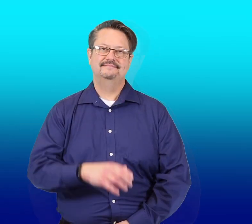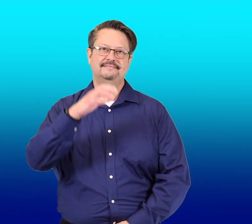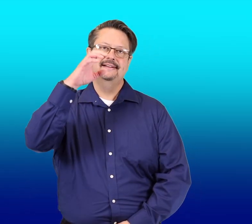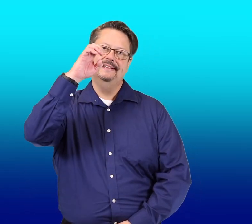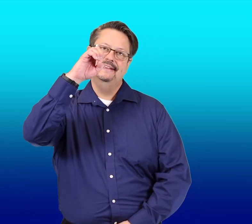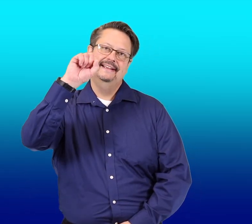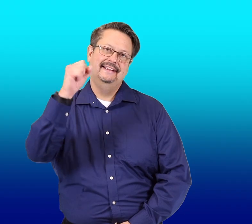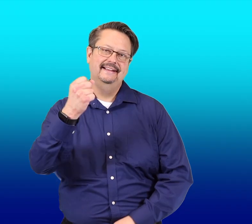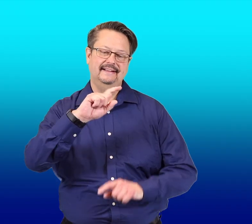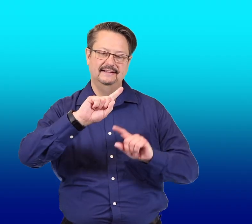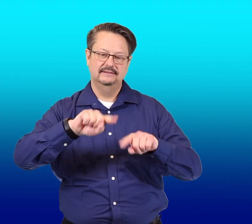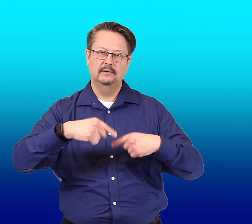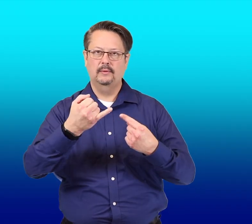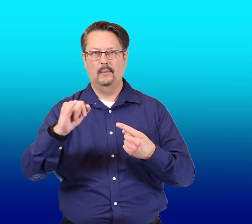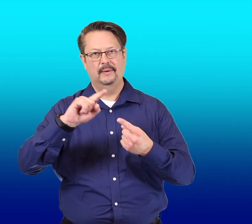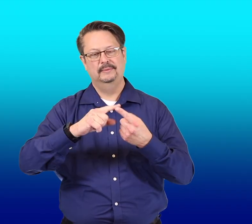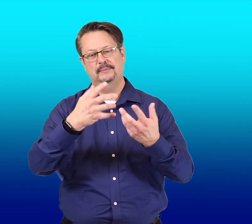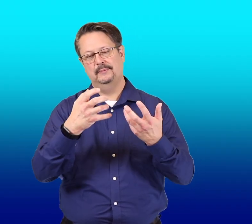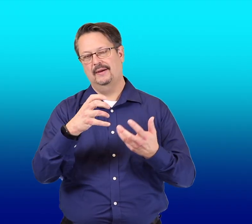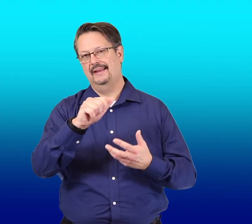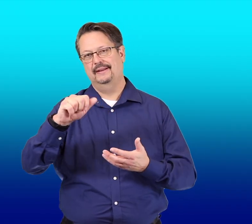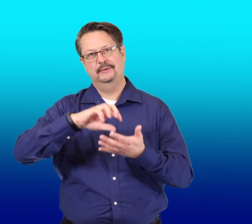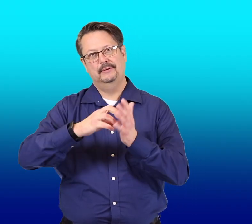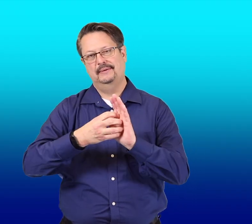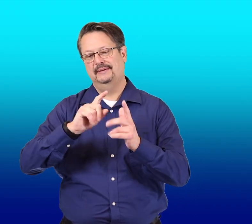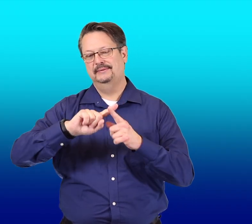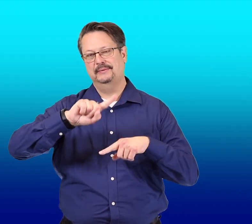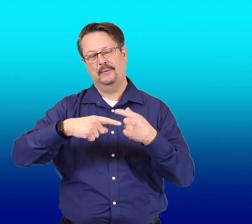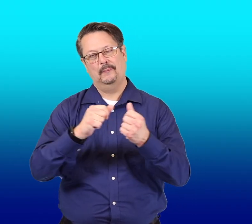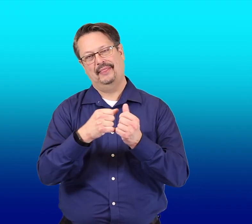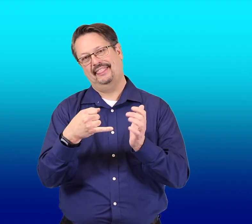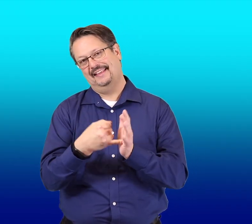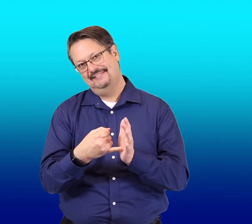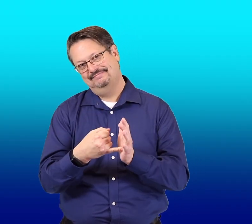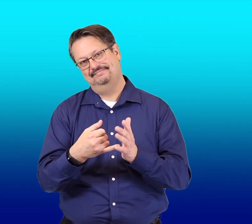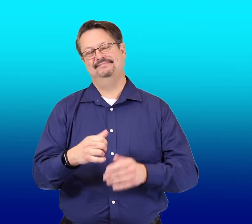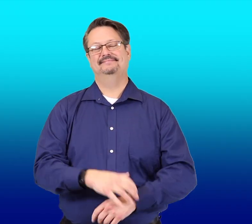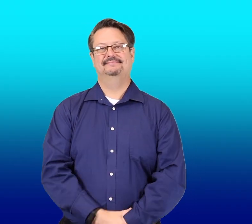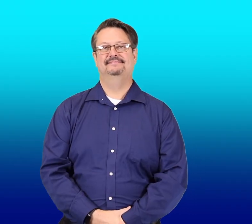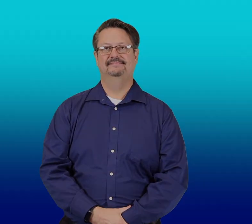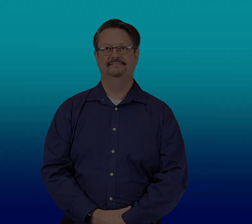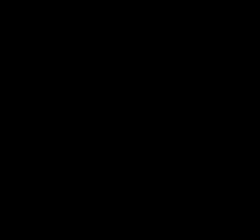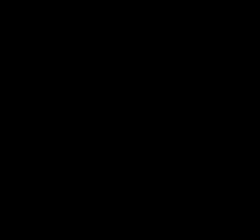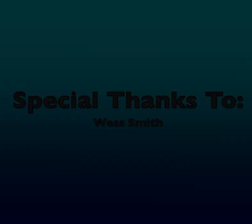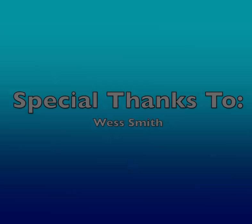he's going to want a cookie to go with it.